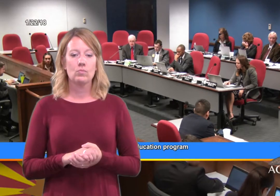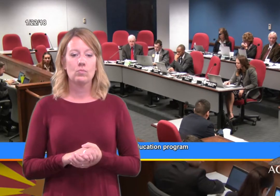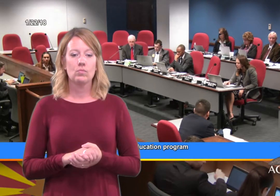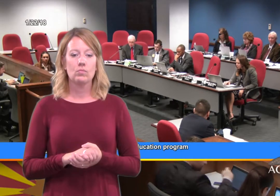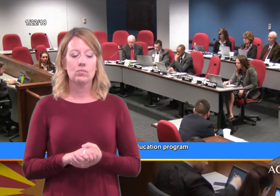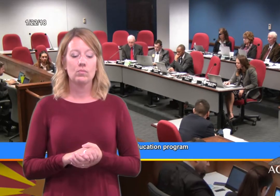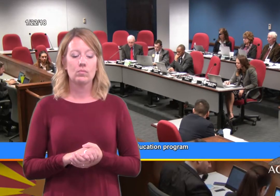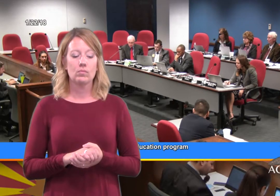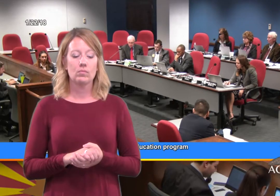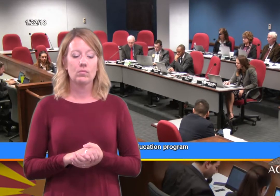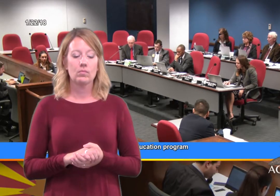(Committee member) Aye.